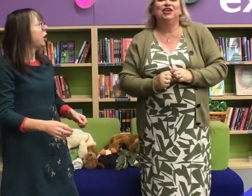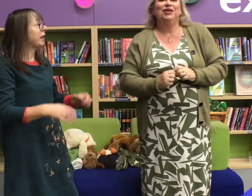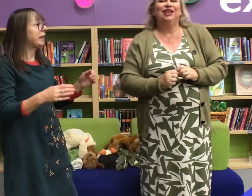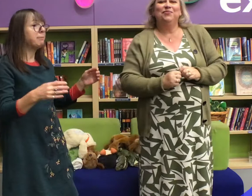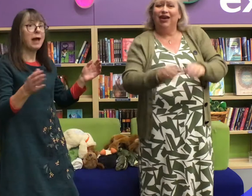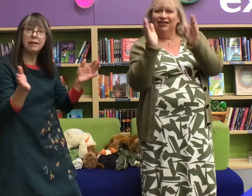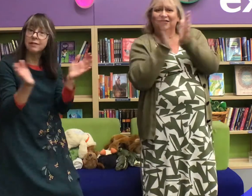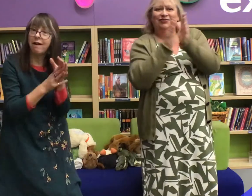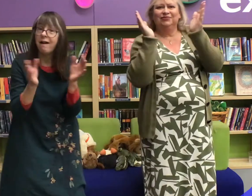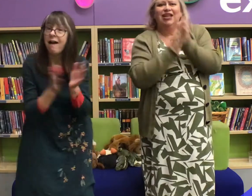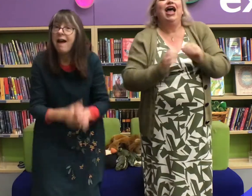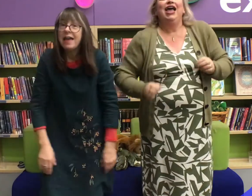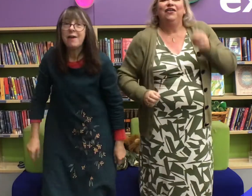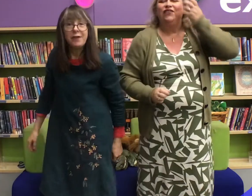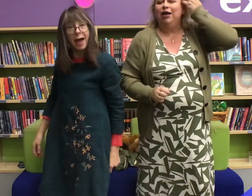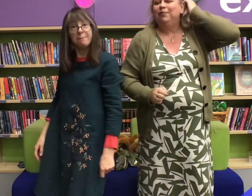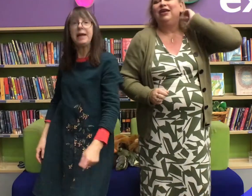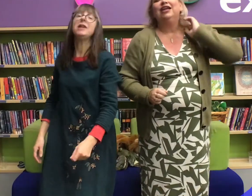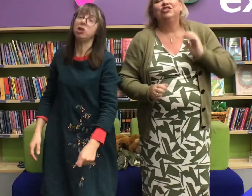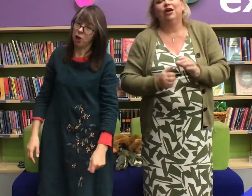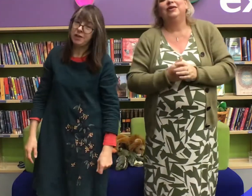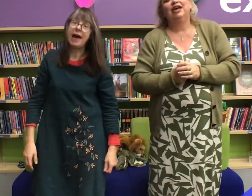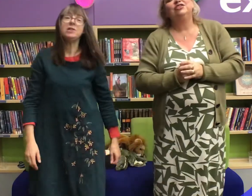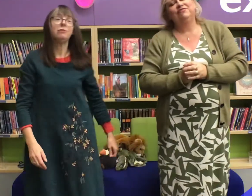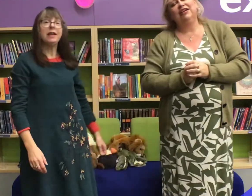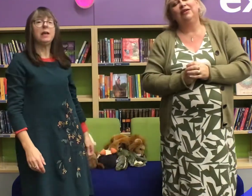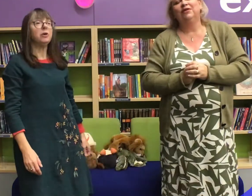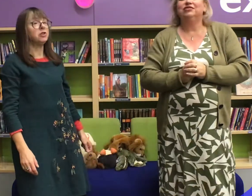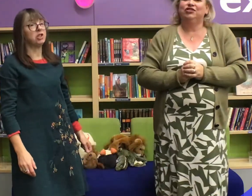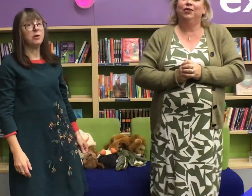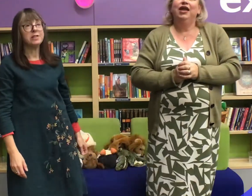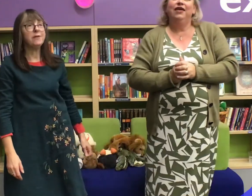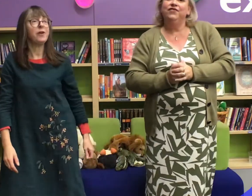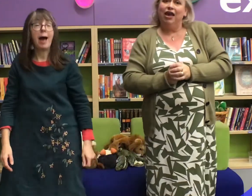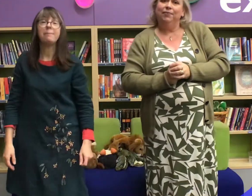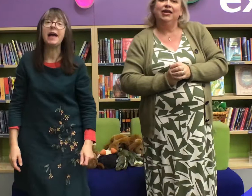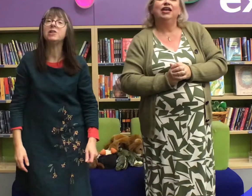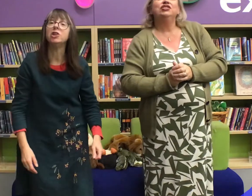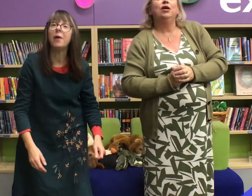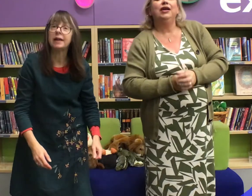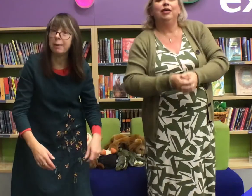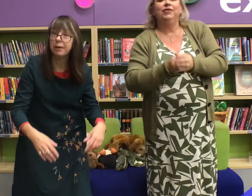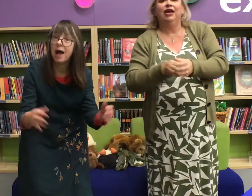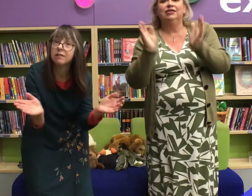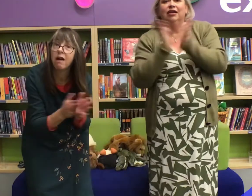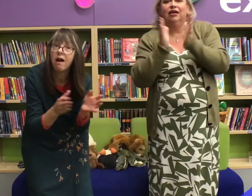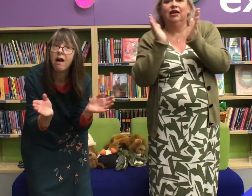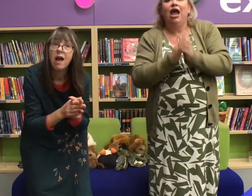know it clap your hands if you're happy and you know it and you really want to show it if you're happy and you know it clap your hands.